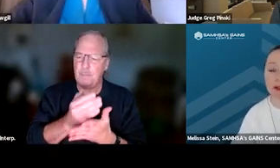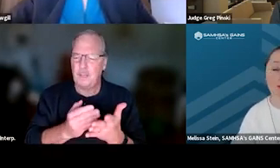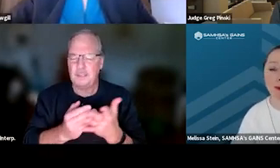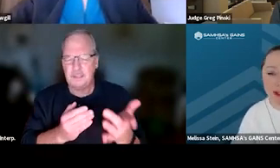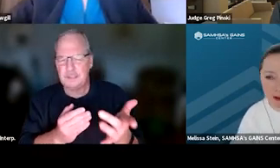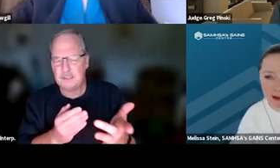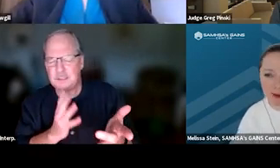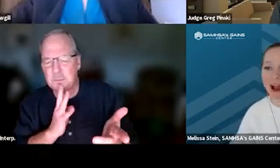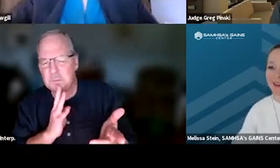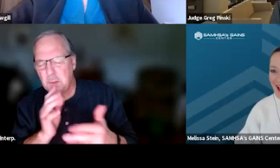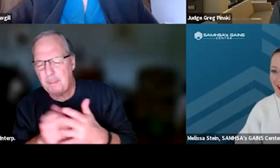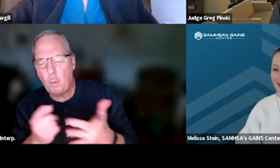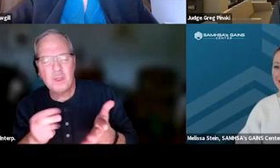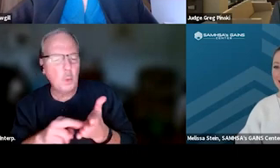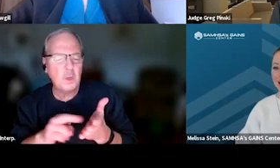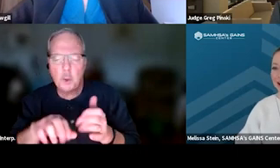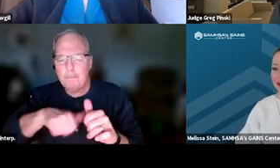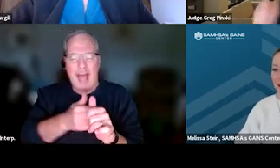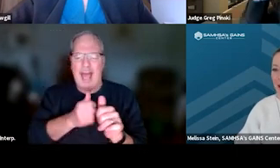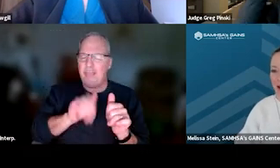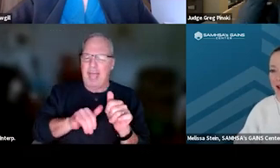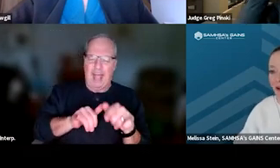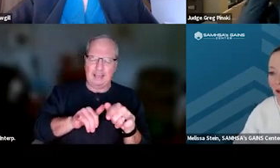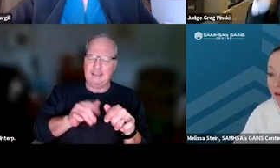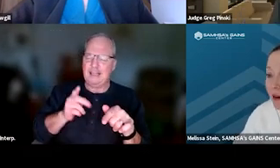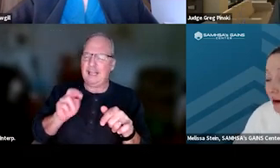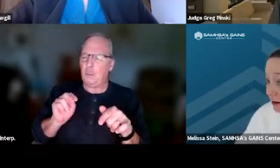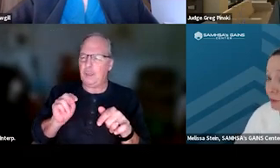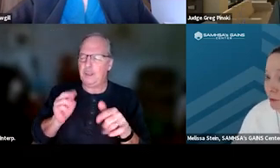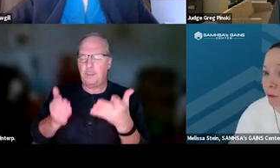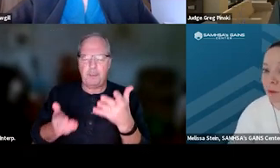what are some of the research behind that, Karen. So maybe there are...